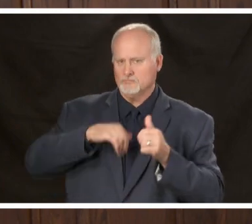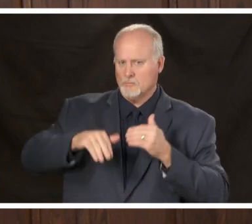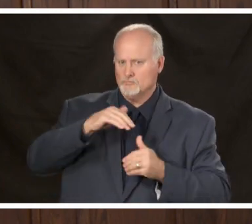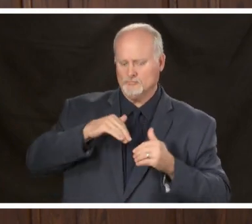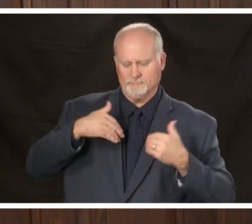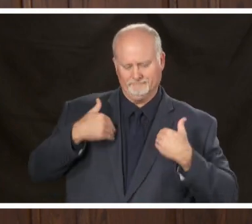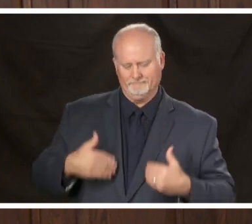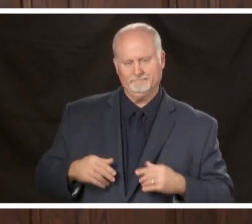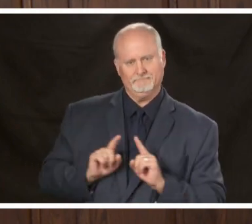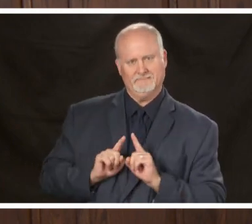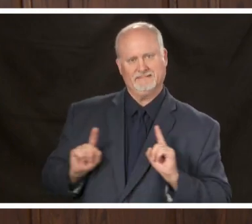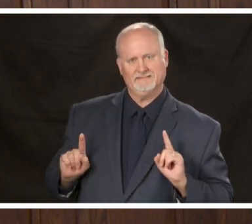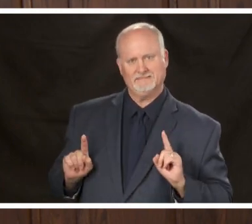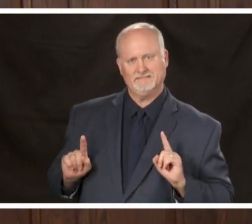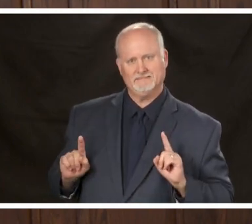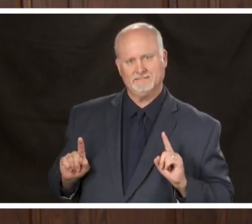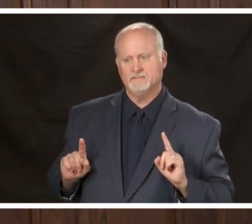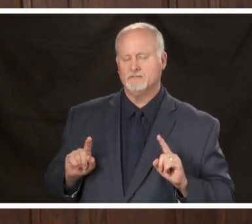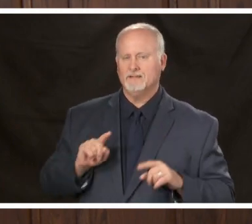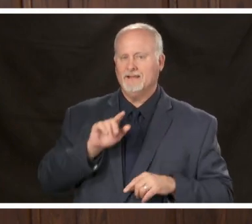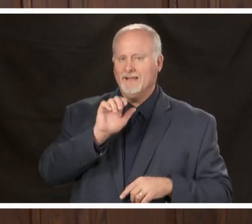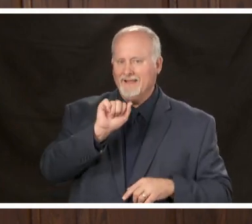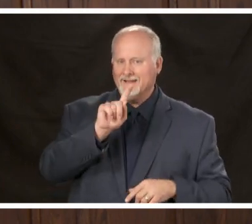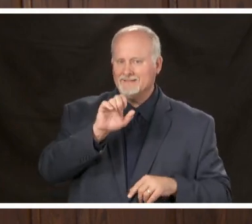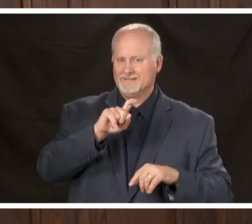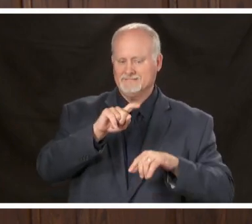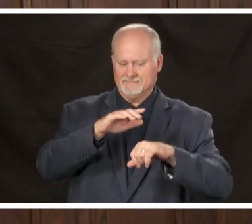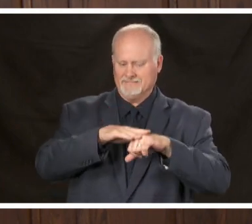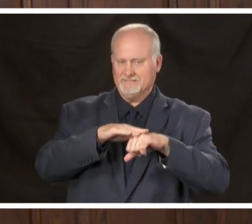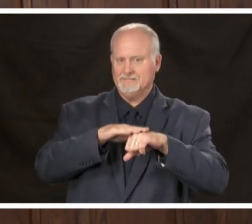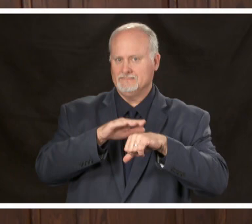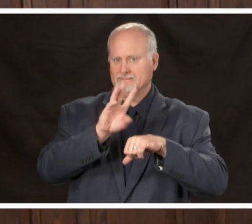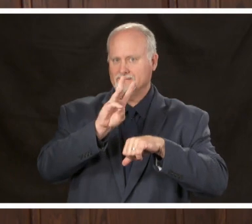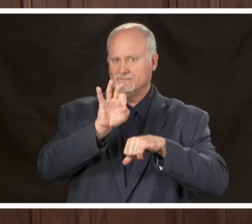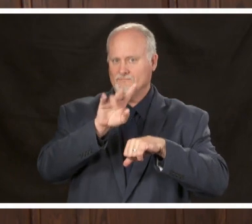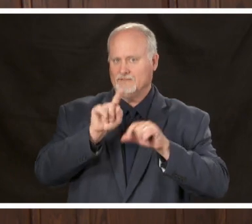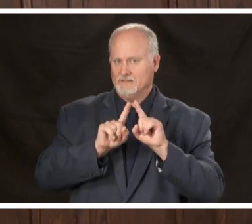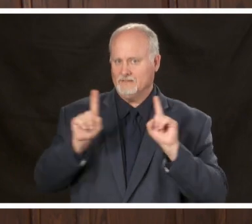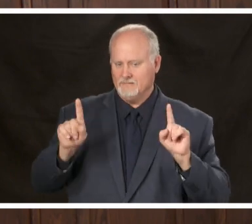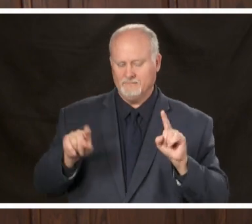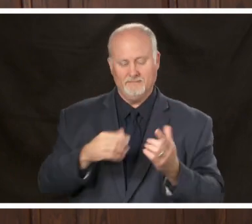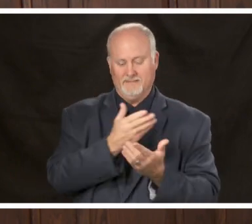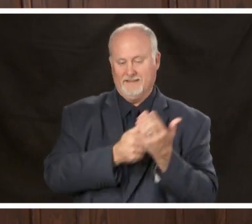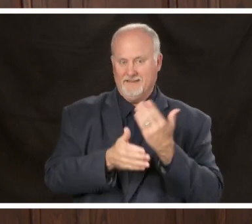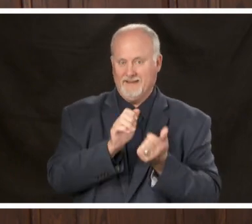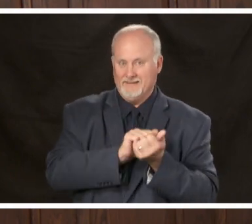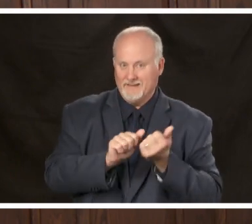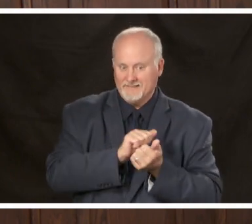people staying at least 6 feet apart on hand hygiene and environmental cleaning